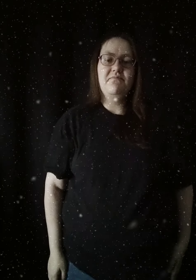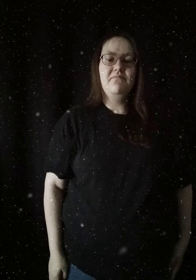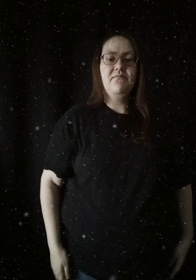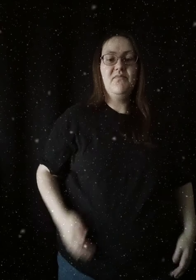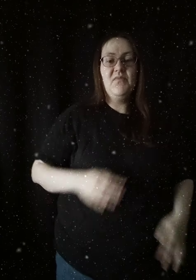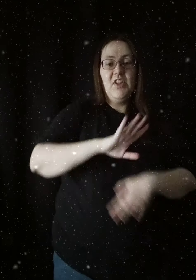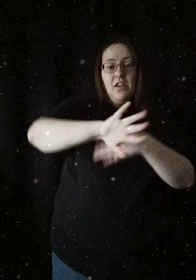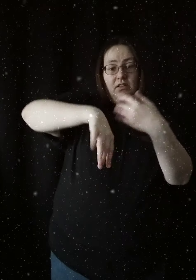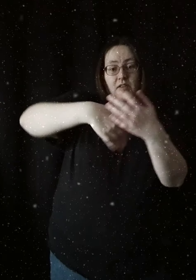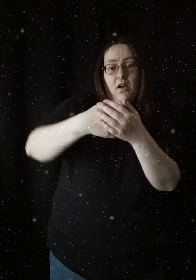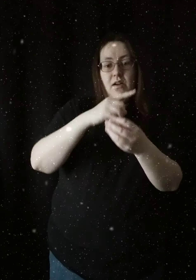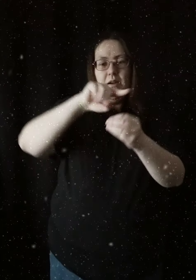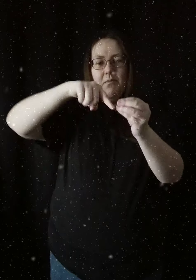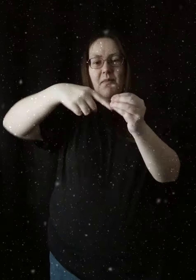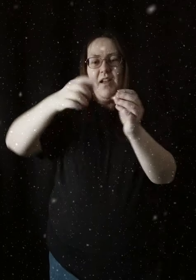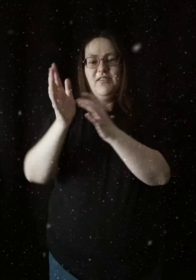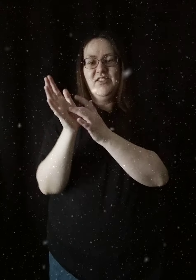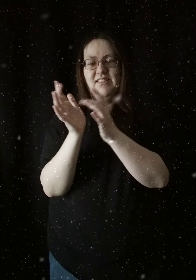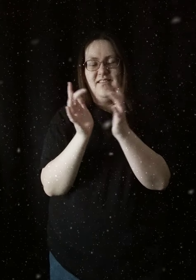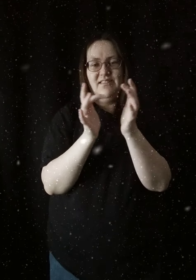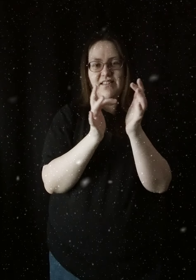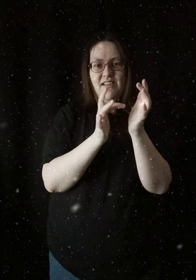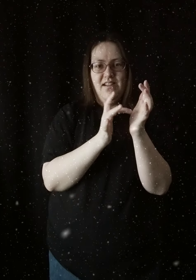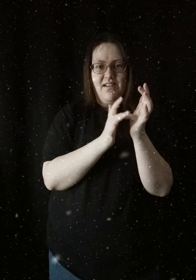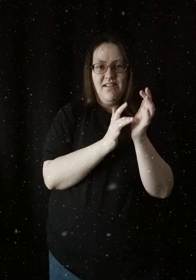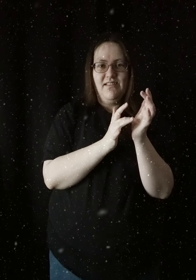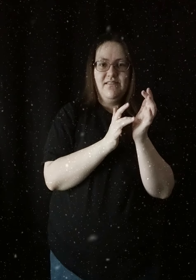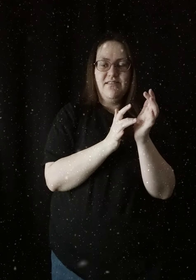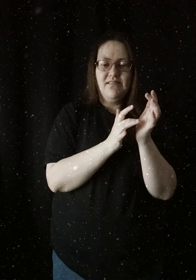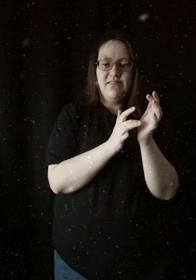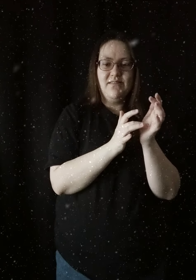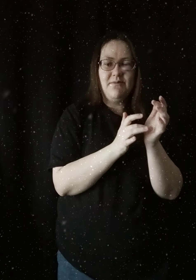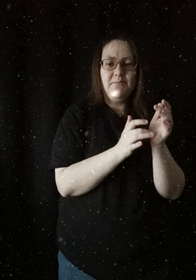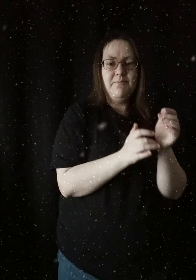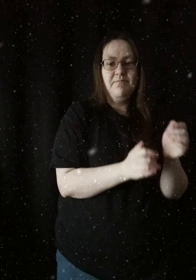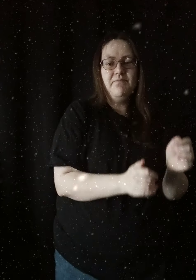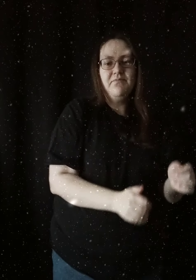It's all about Jesus